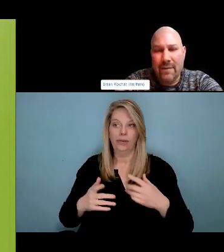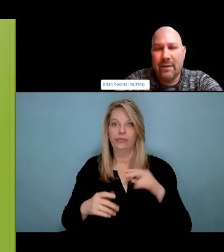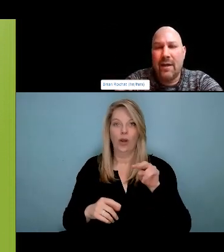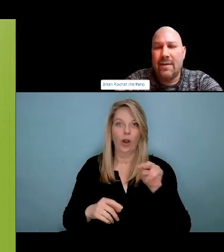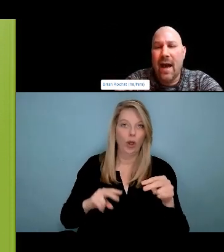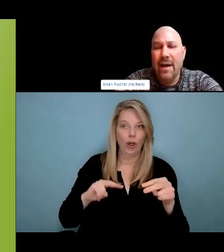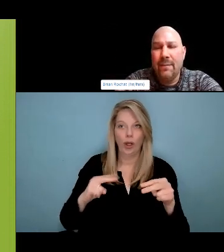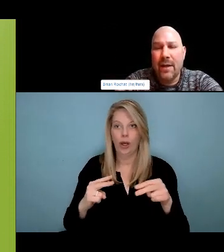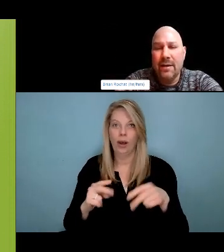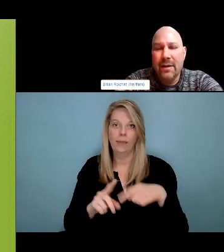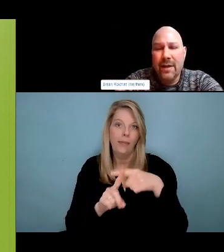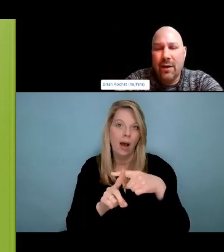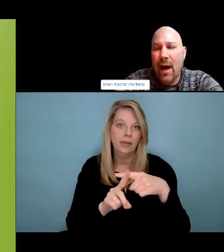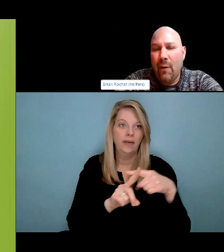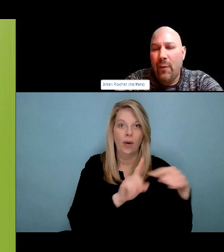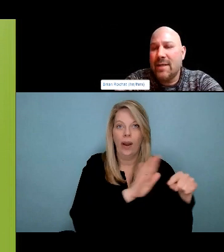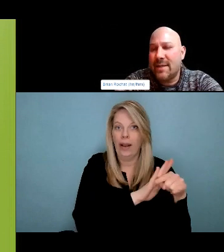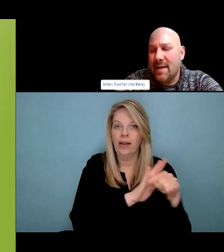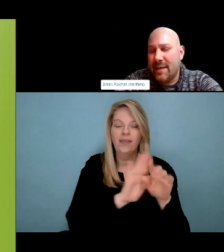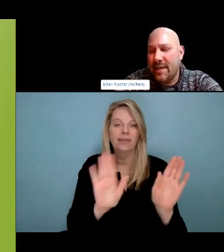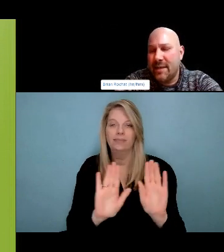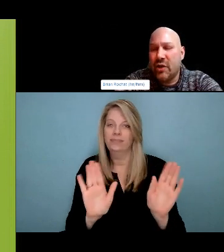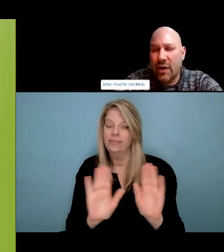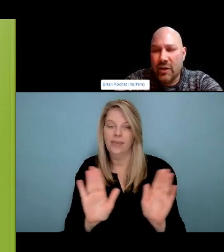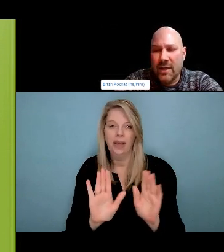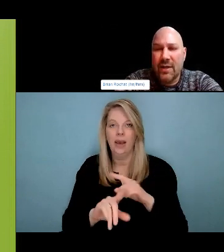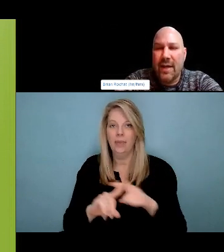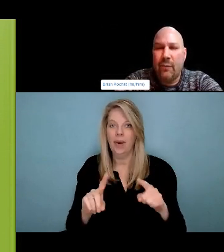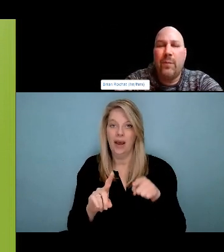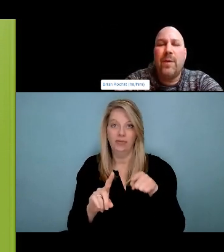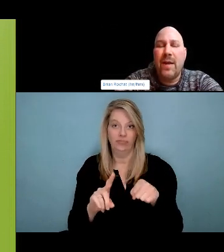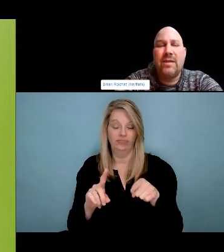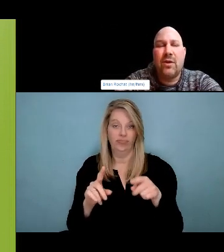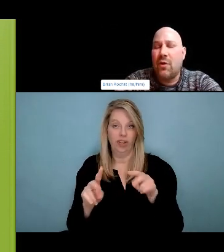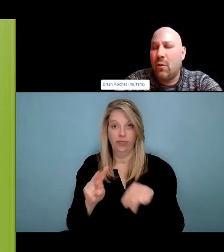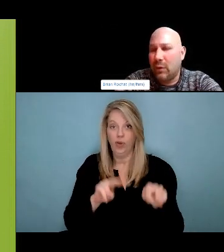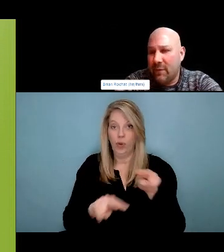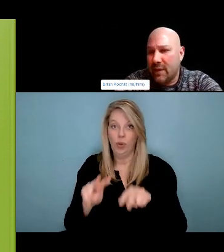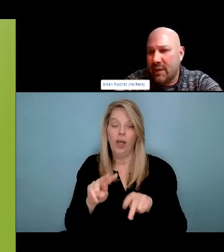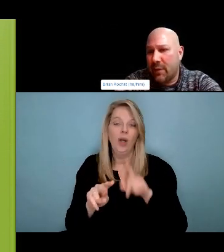Did I talk about that at all? Okay, so this end here wrap it around. I can